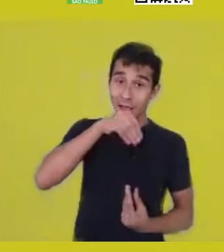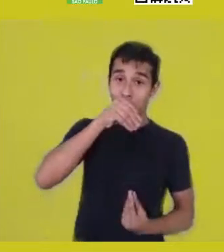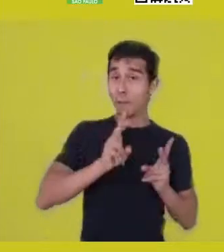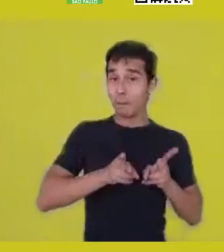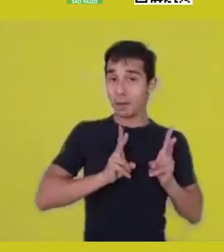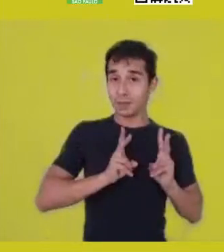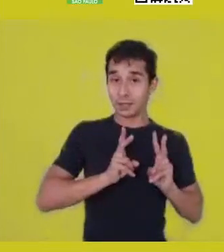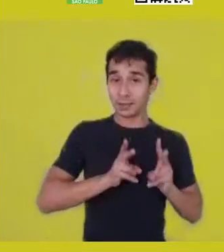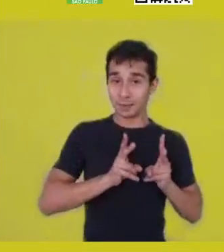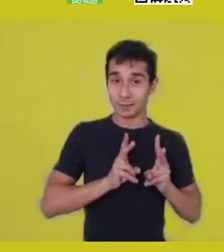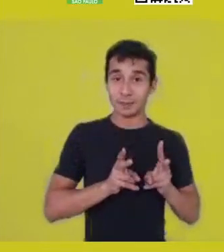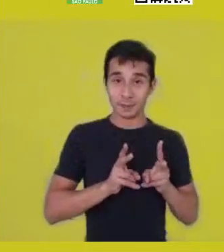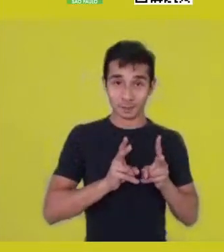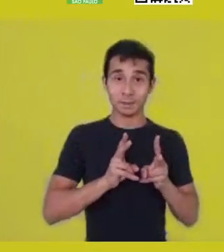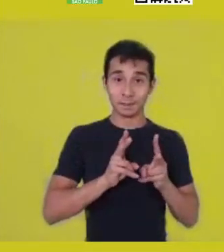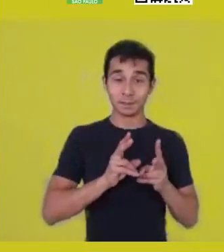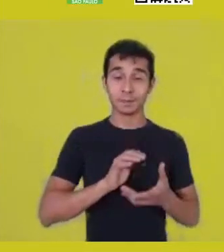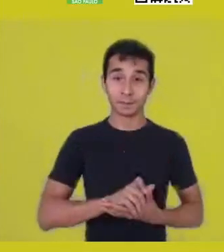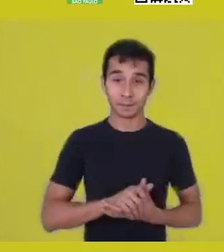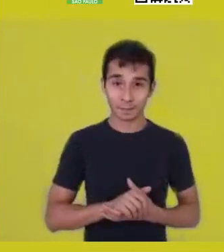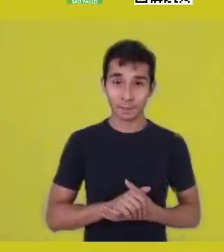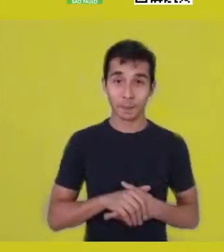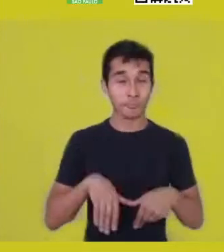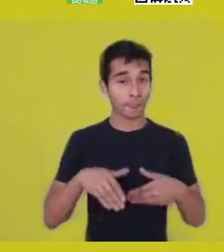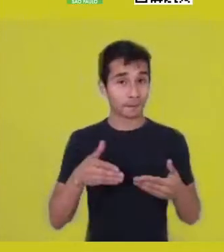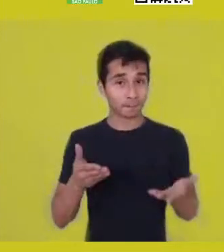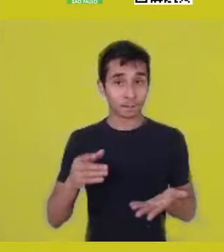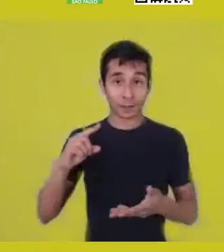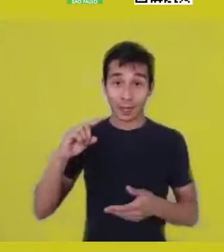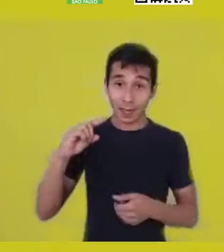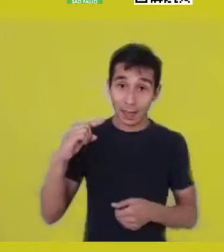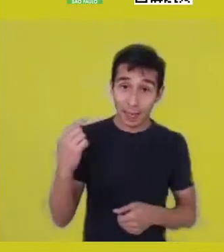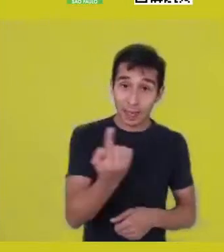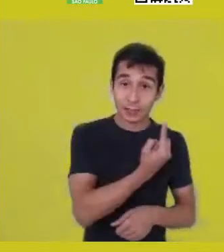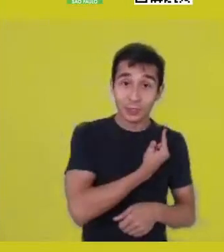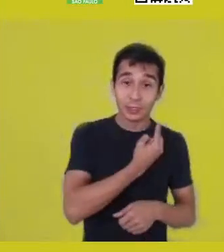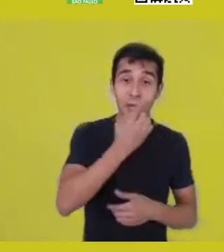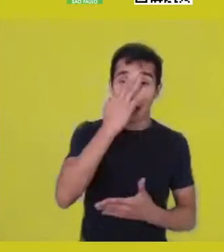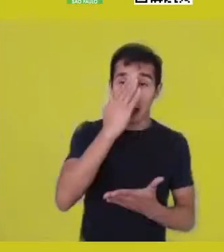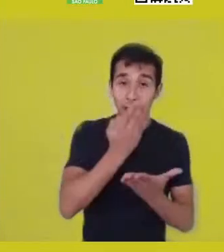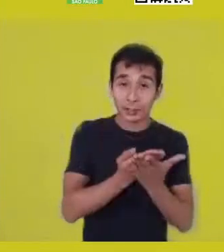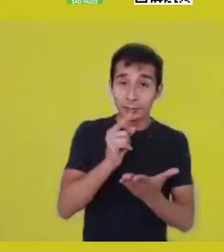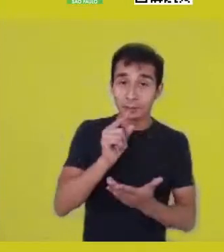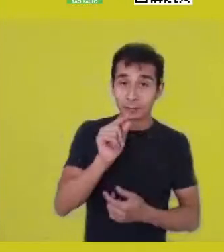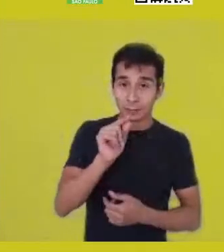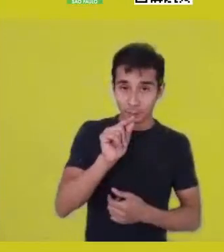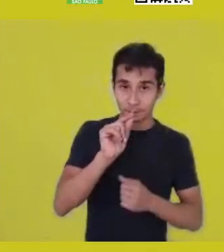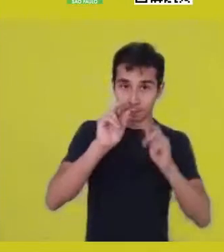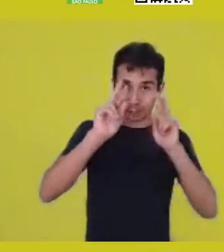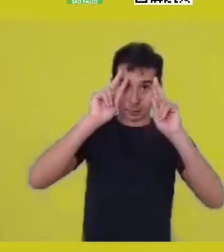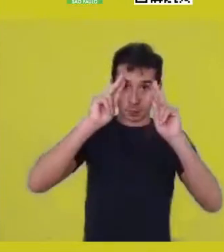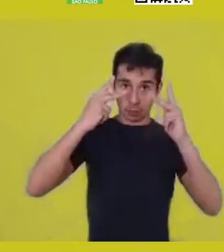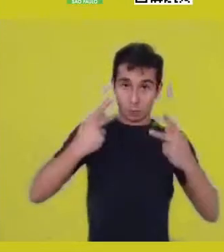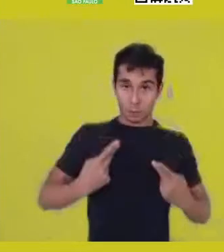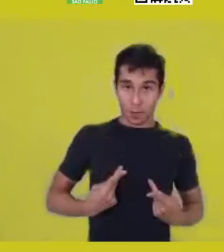So, from that moment, we have a concept of humanity